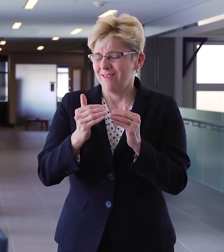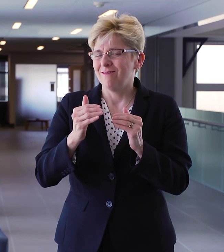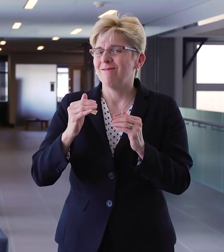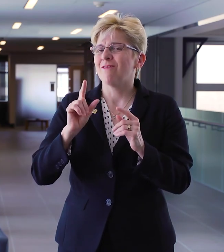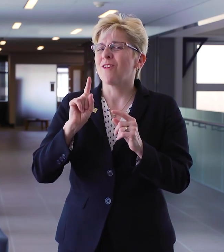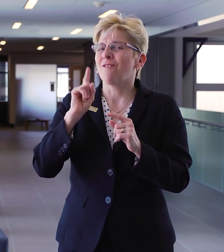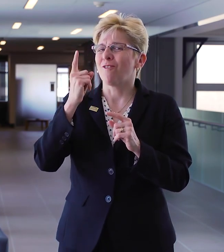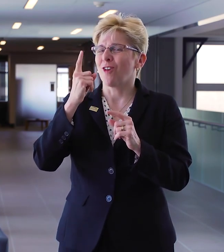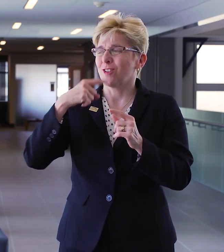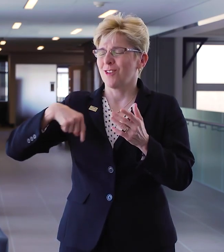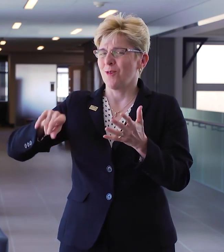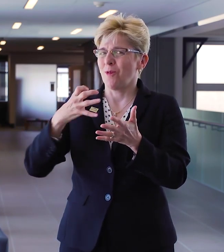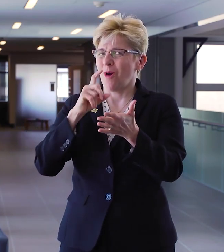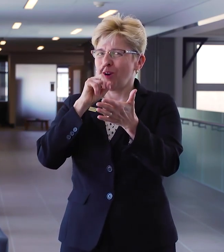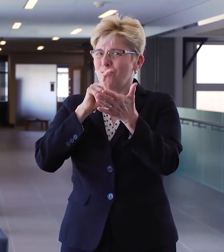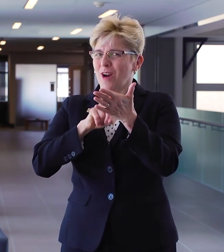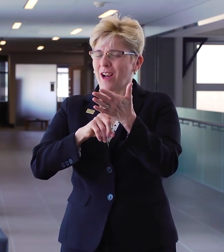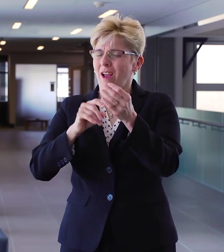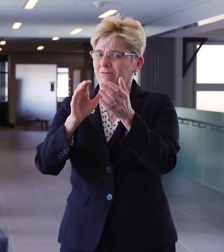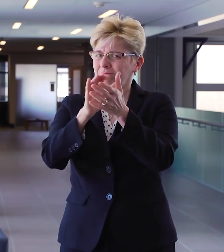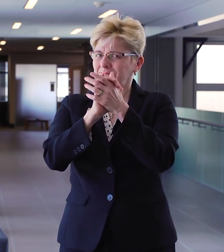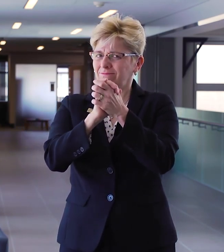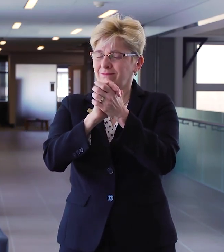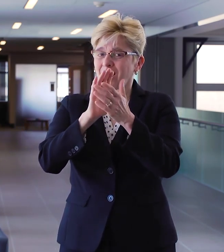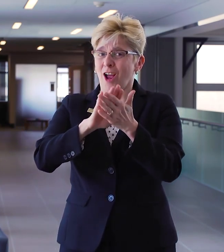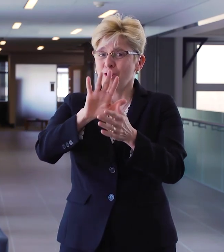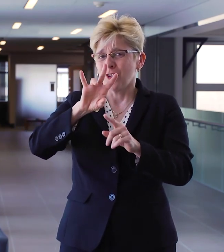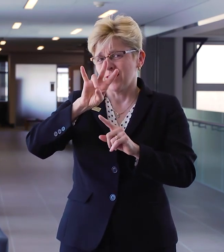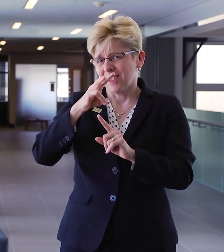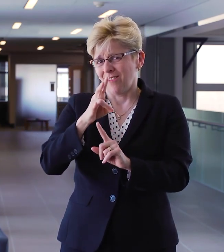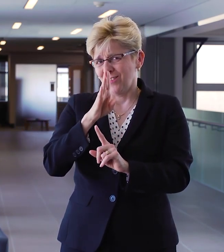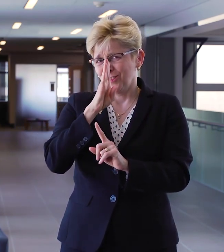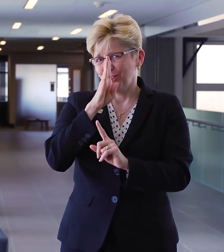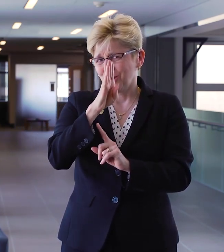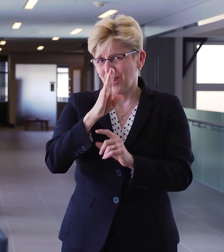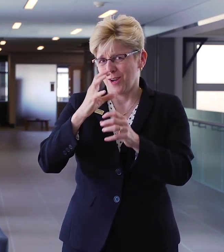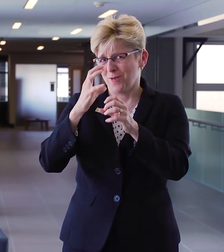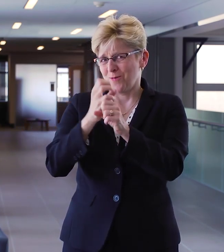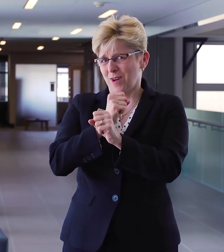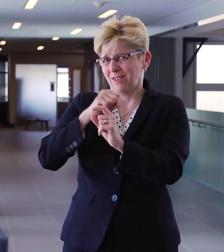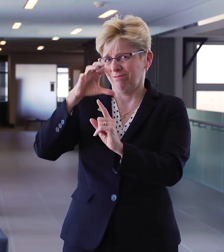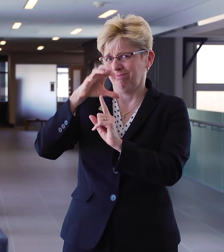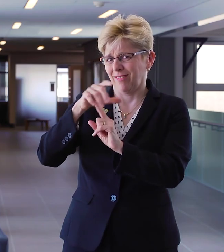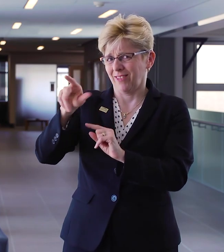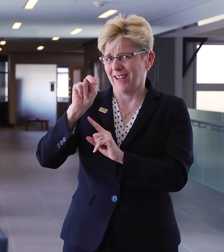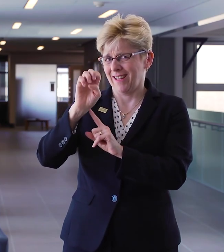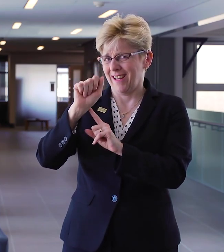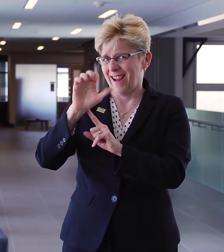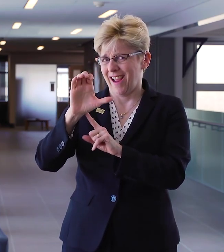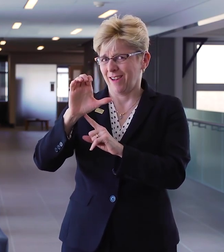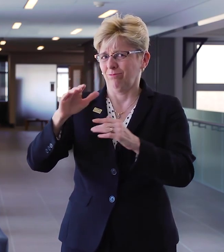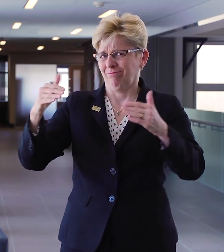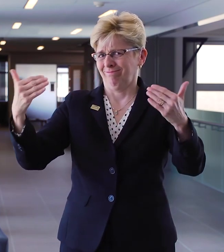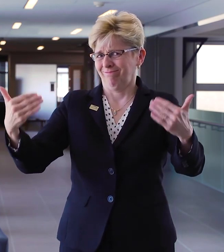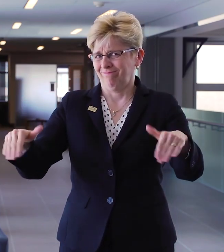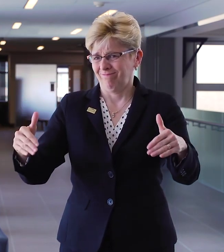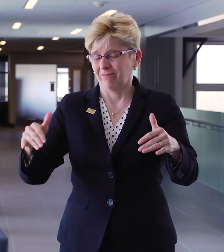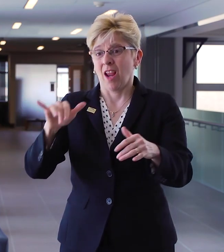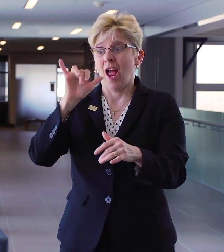I'd like to first recognize and congratulate you on your seventh straight NEAC Conference Championship.